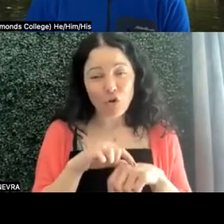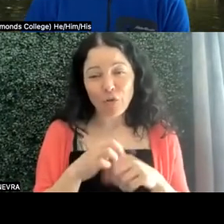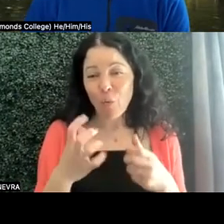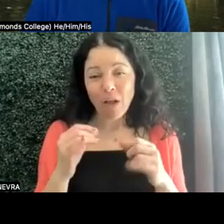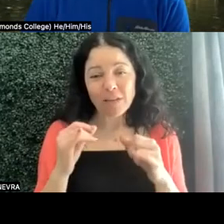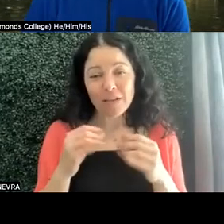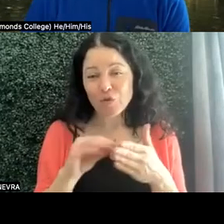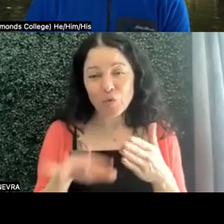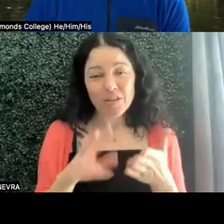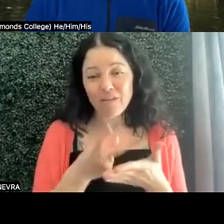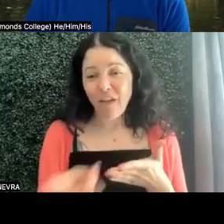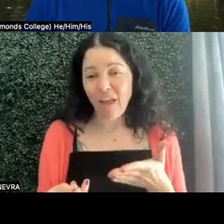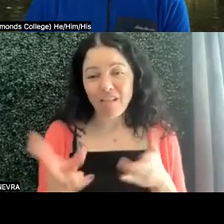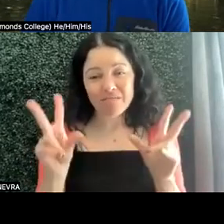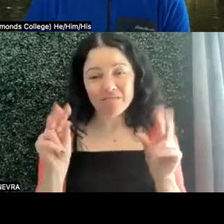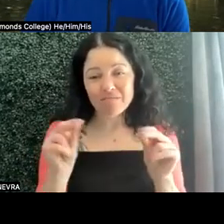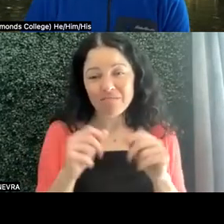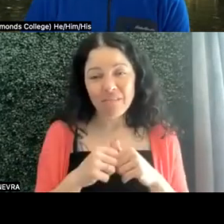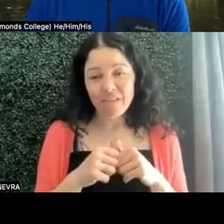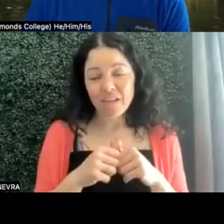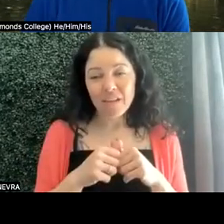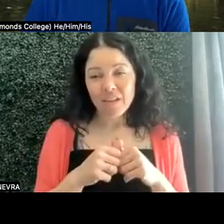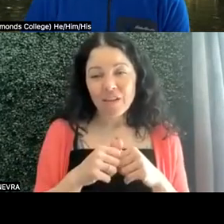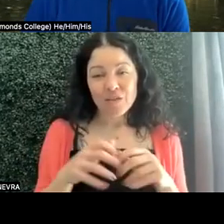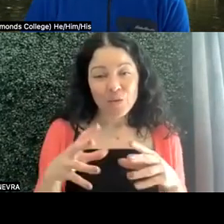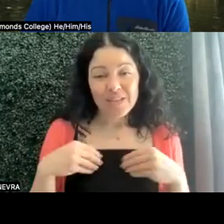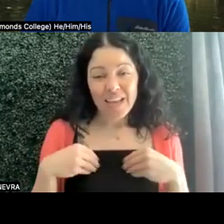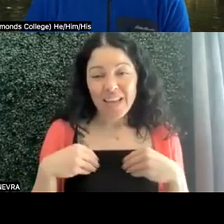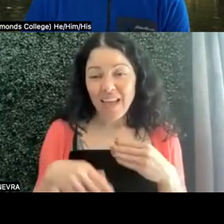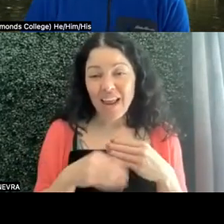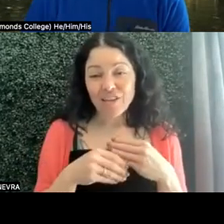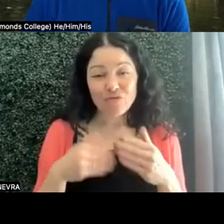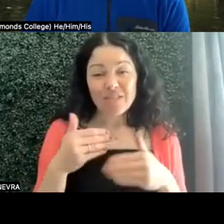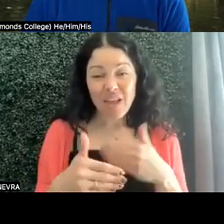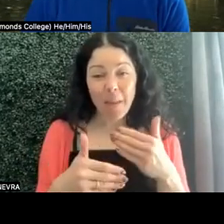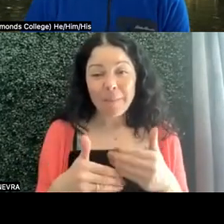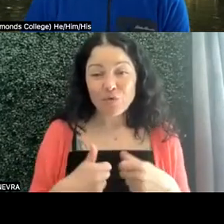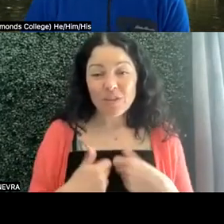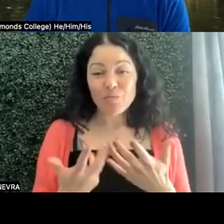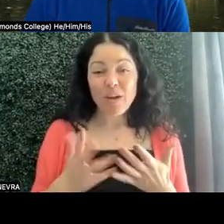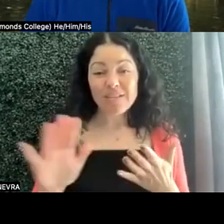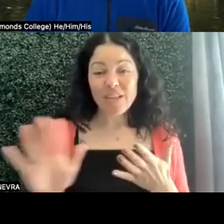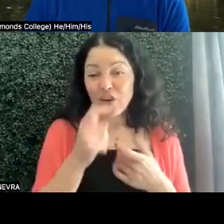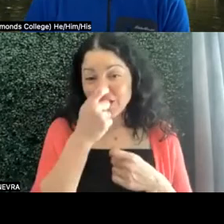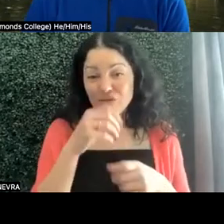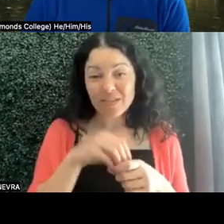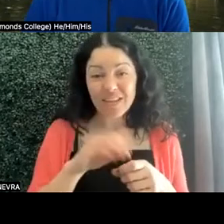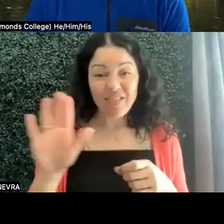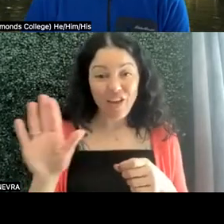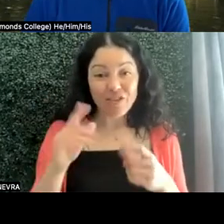And so just taking that extra step to express your interest in their success. Thank you.